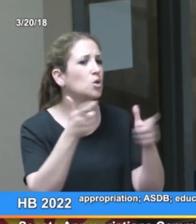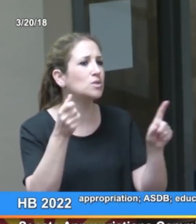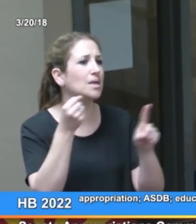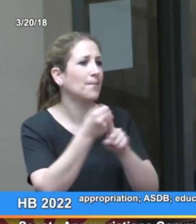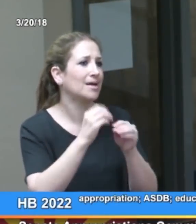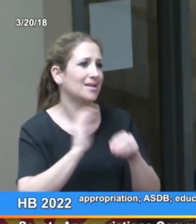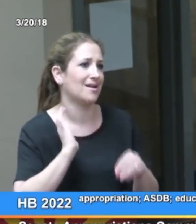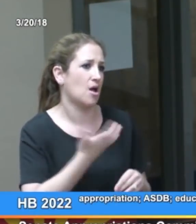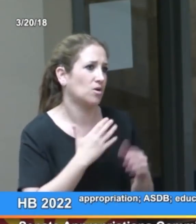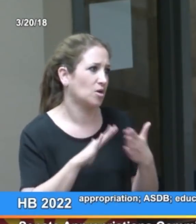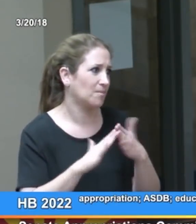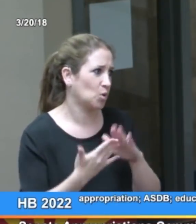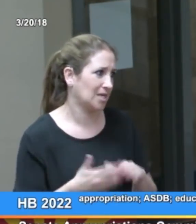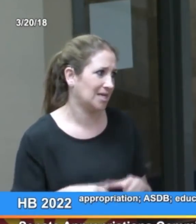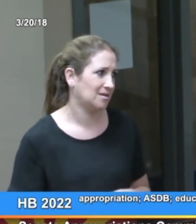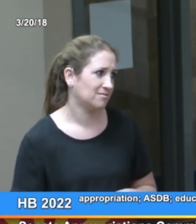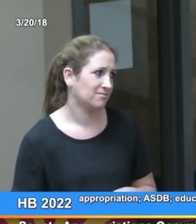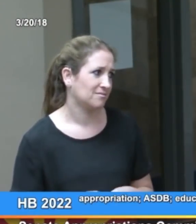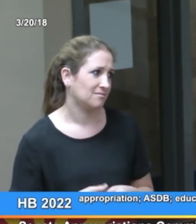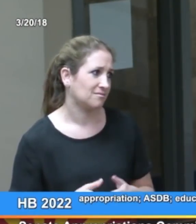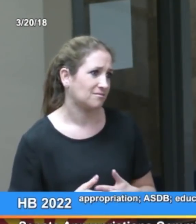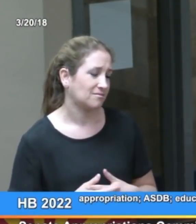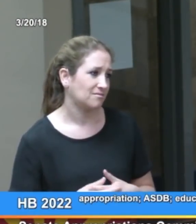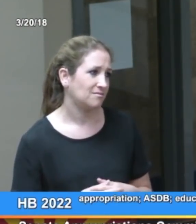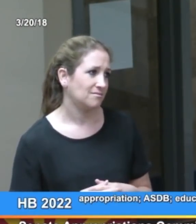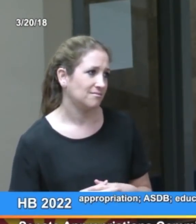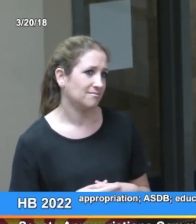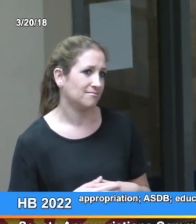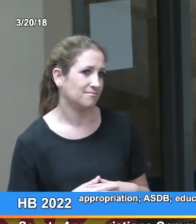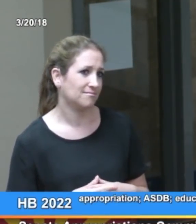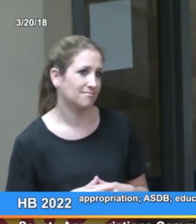need to improve early intervention and that will make a significant impact on our community.